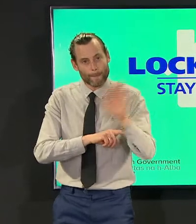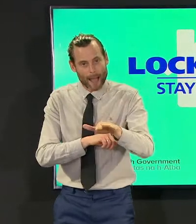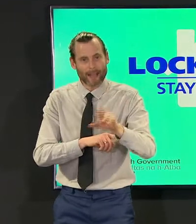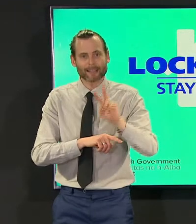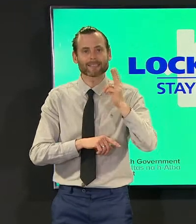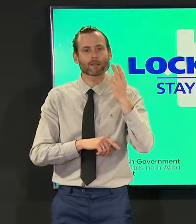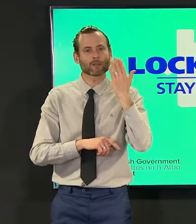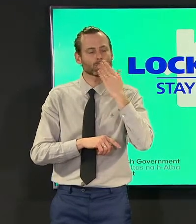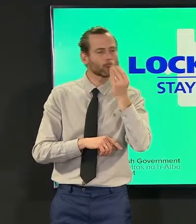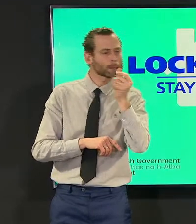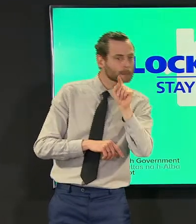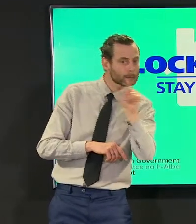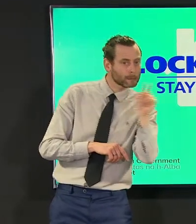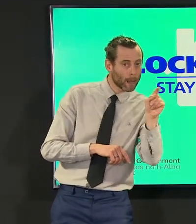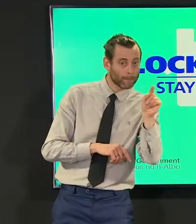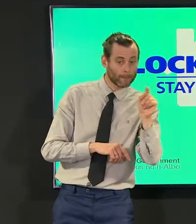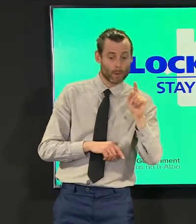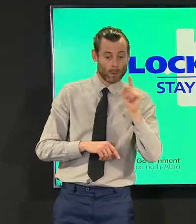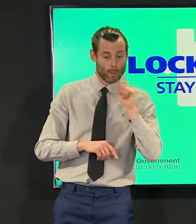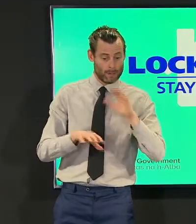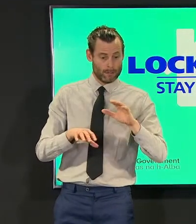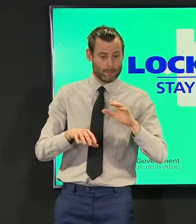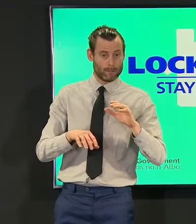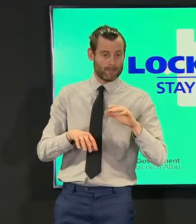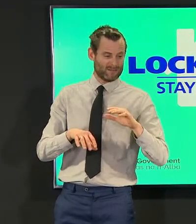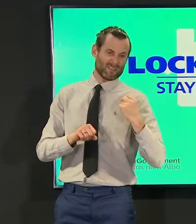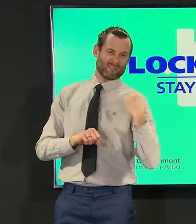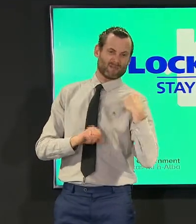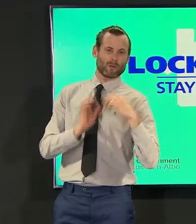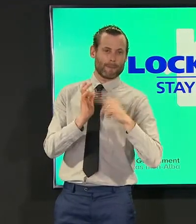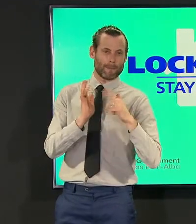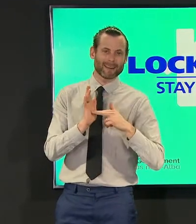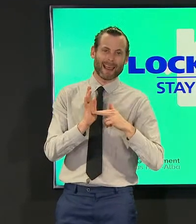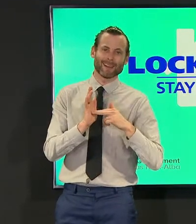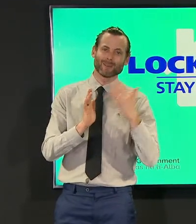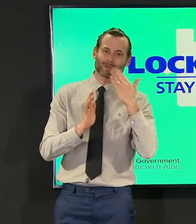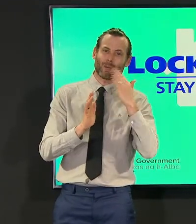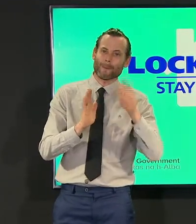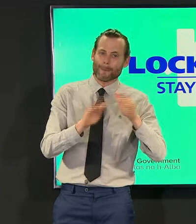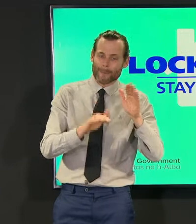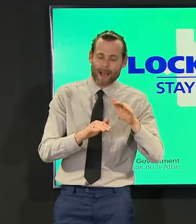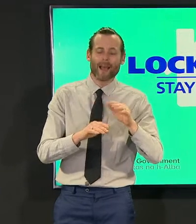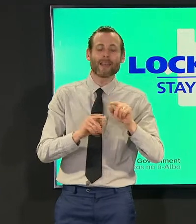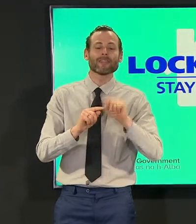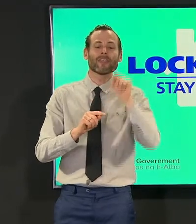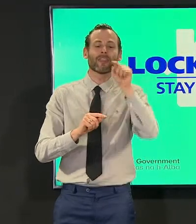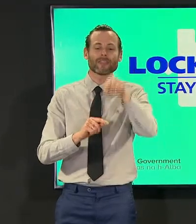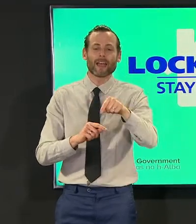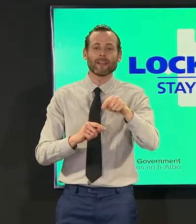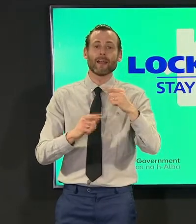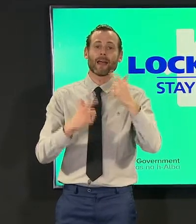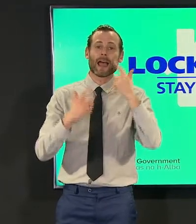started on monday of this week care home visiting indoor visiting really important beginning